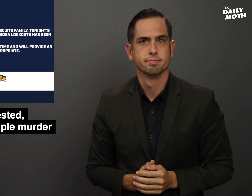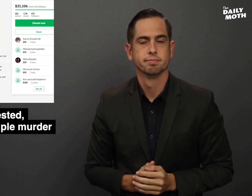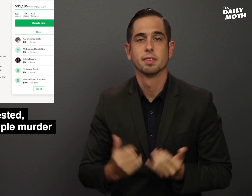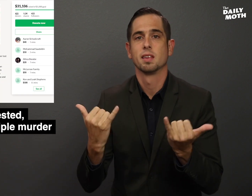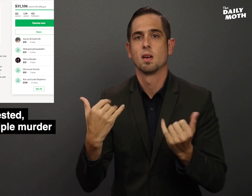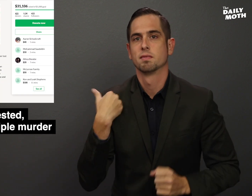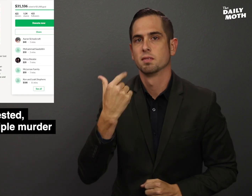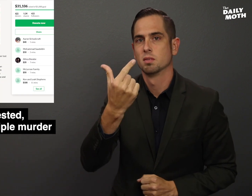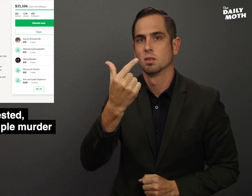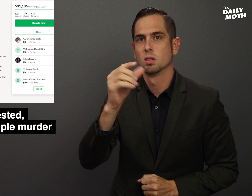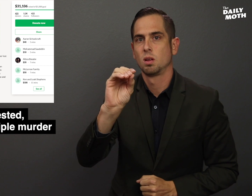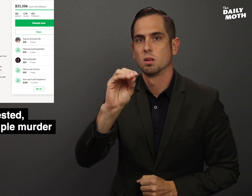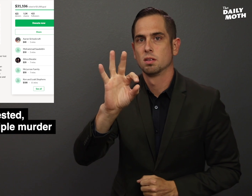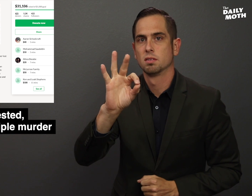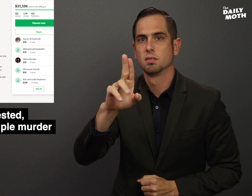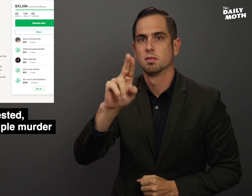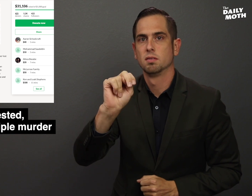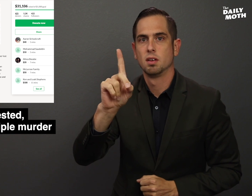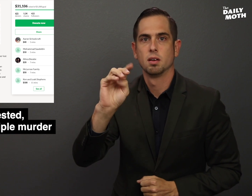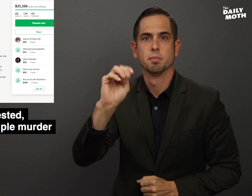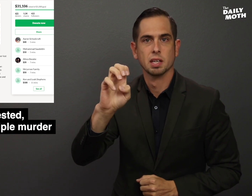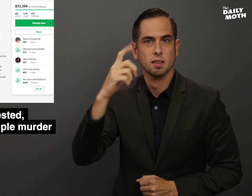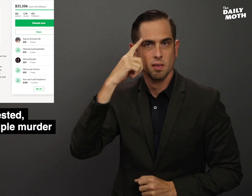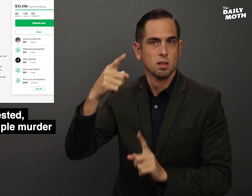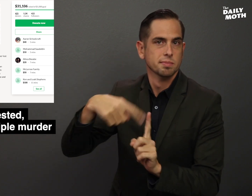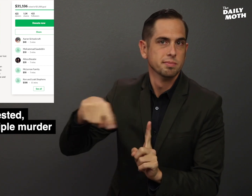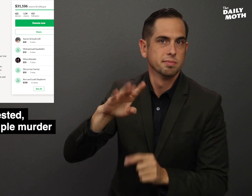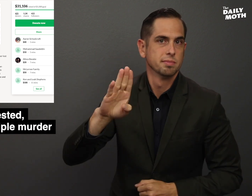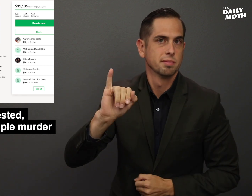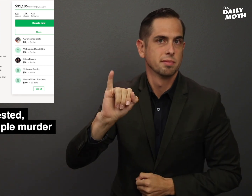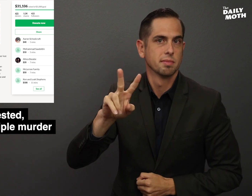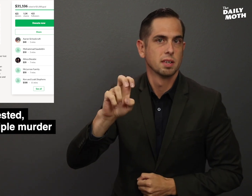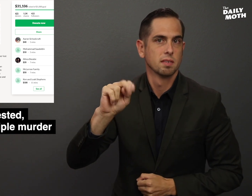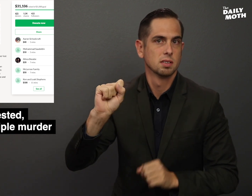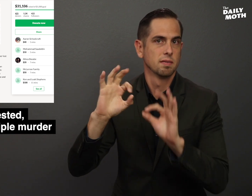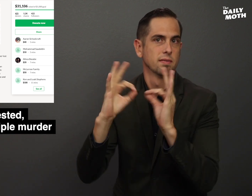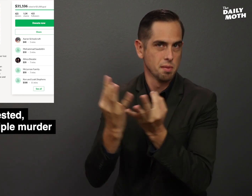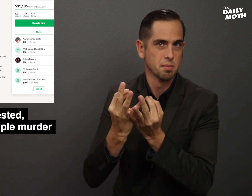There is a GoFundMe for the Bivens family